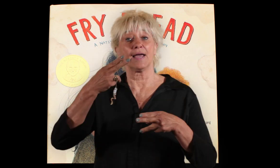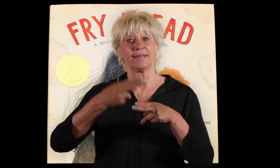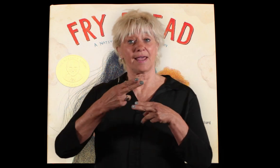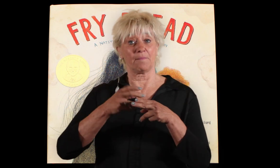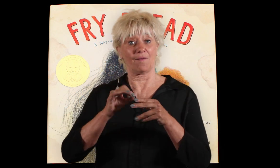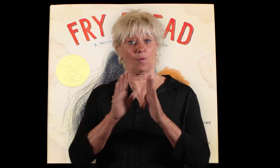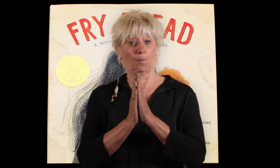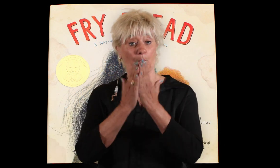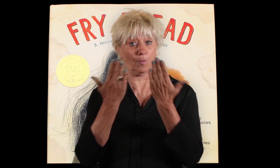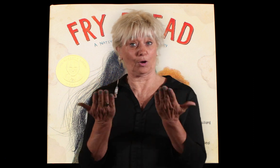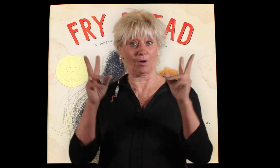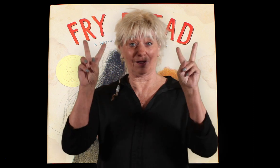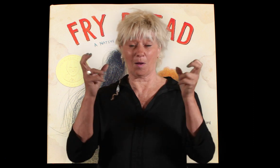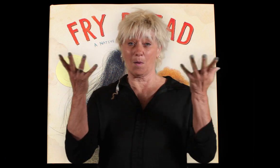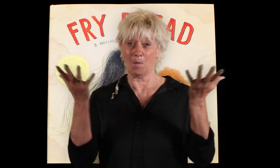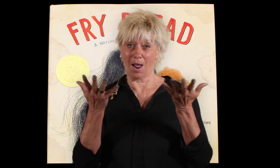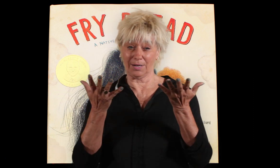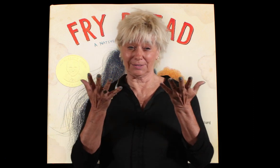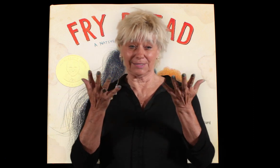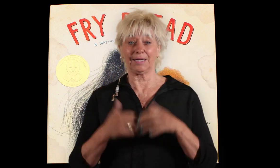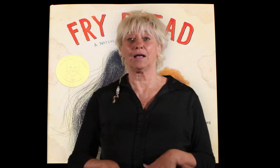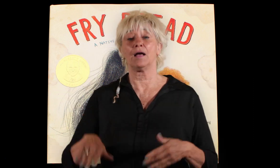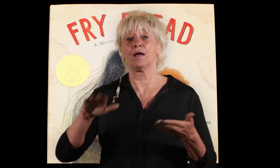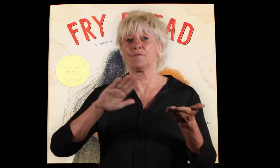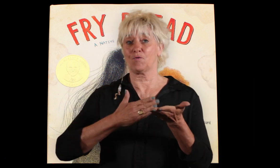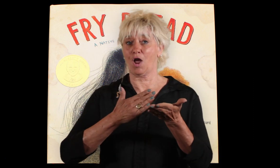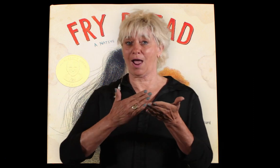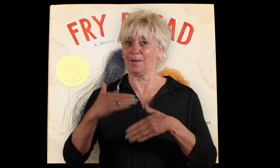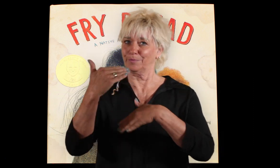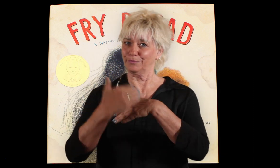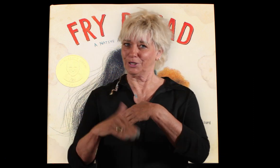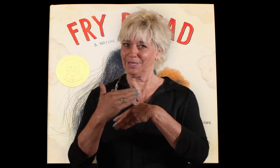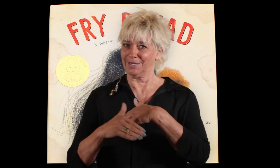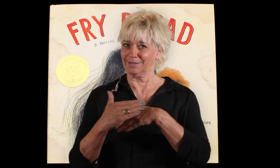Today we're going to be reading "Fry Bread a Native American Family Story"